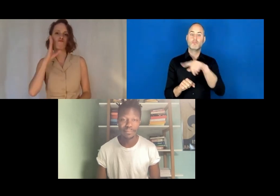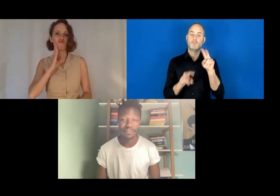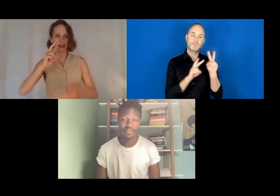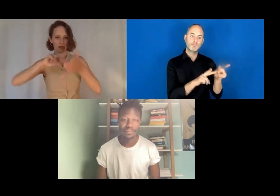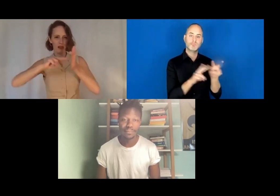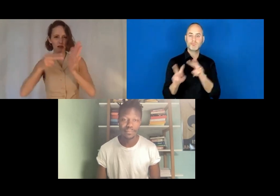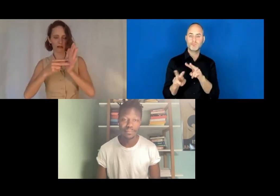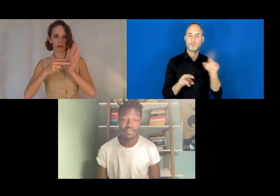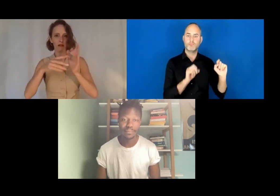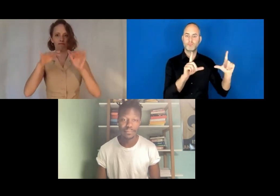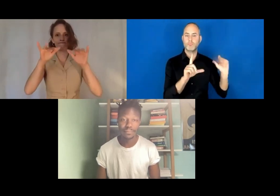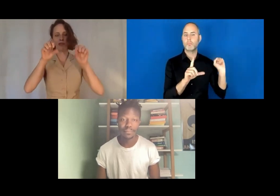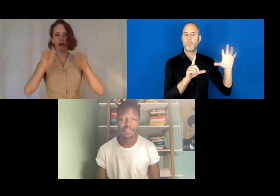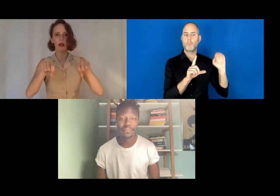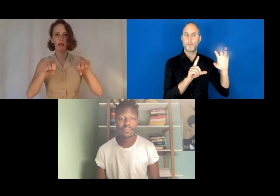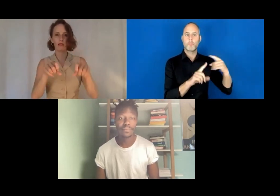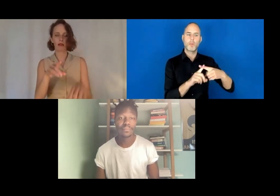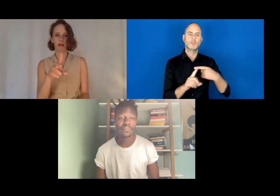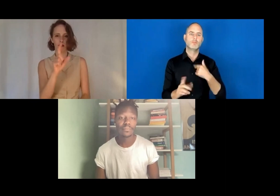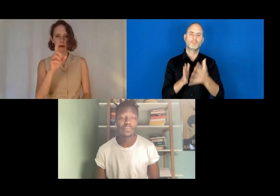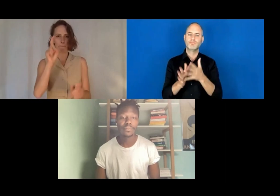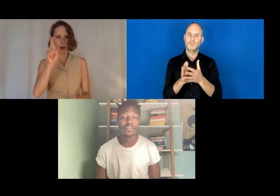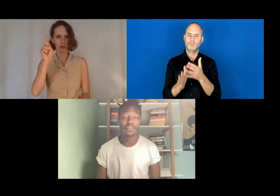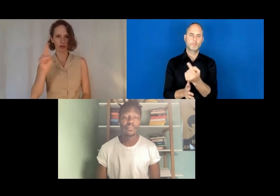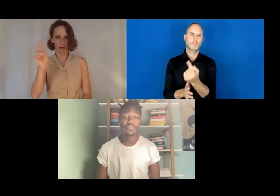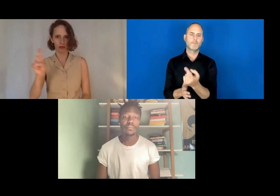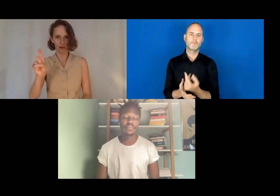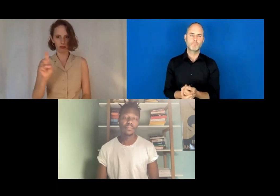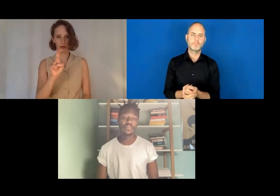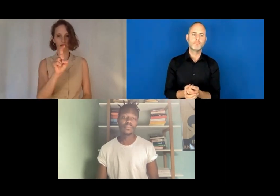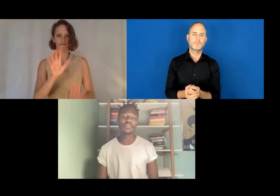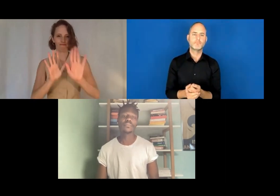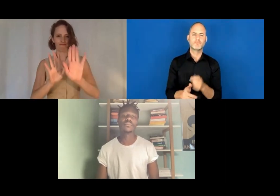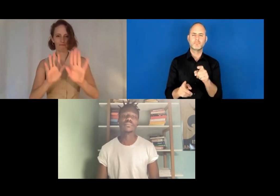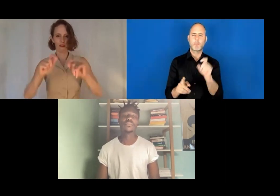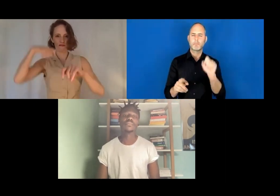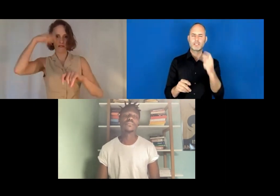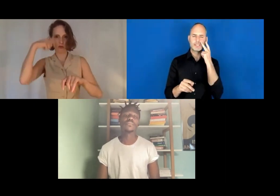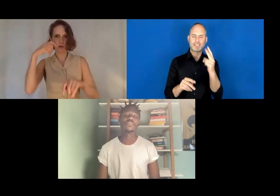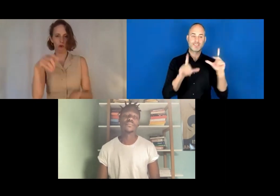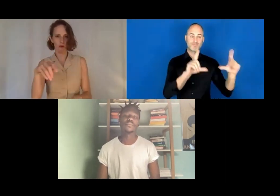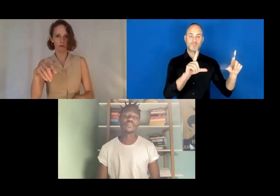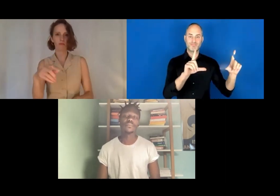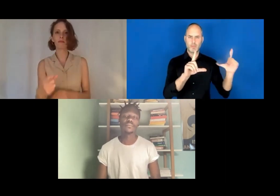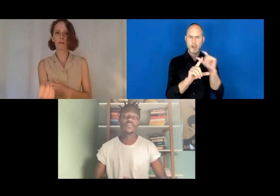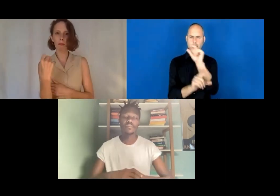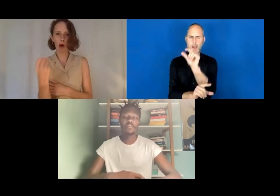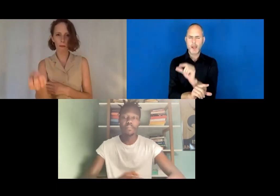However, you might want to adjust your screen to the PowerPoint presentation.